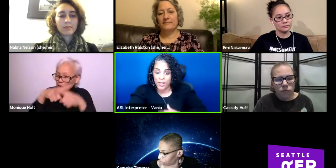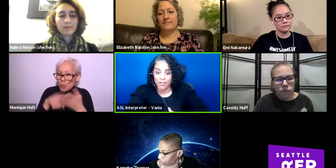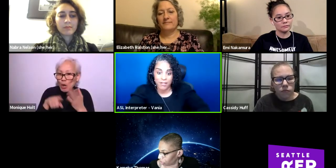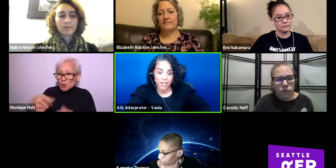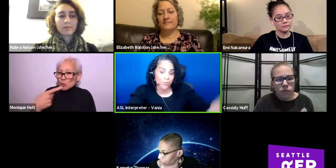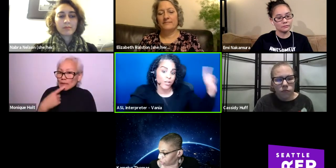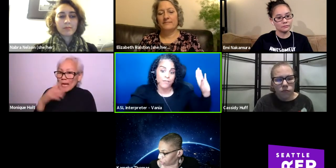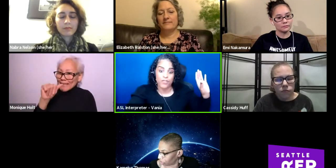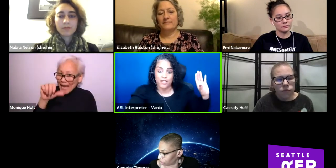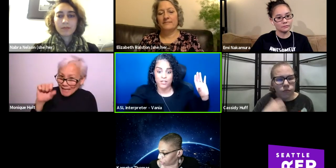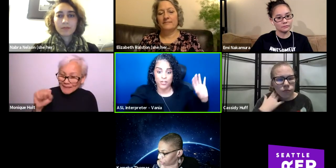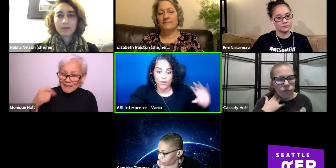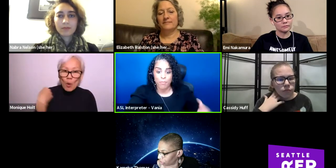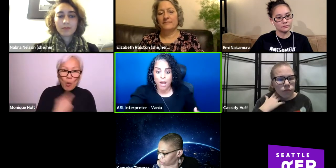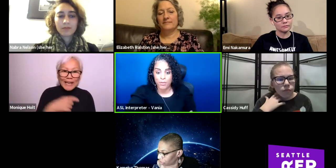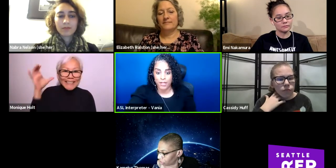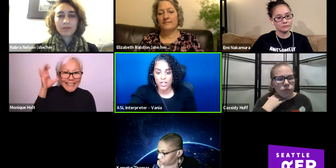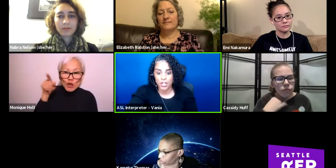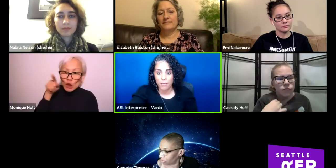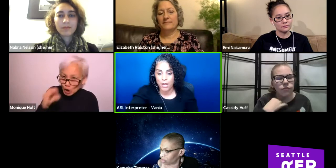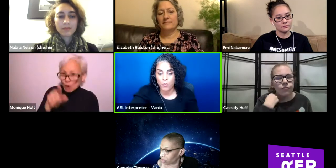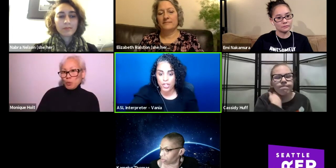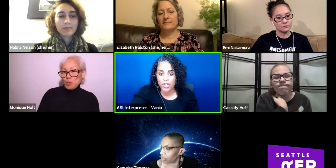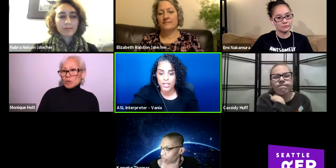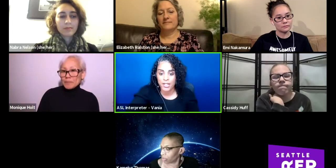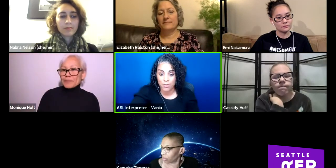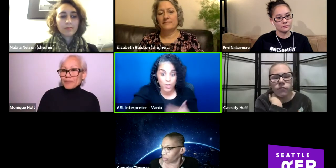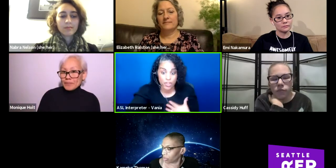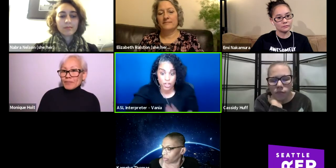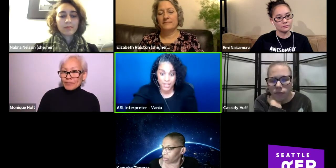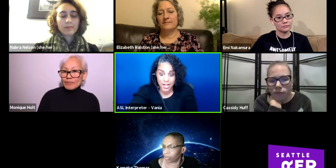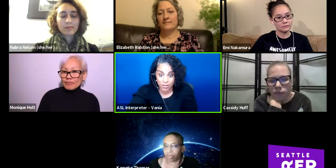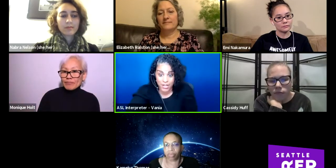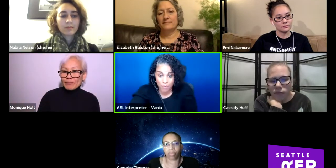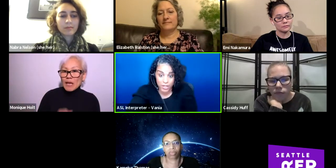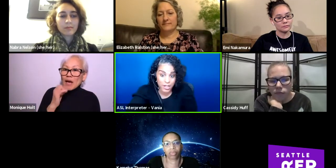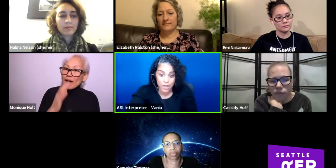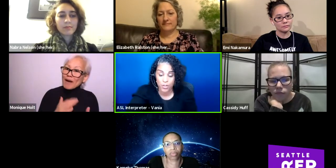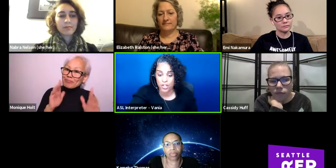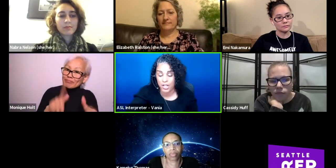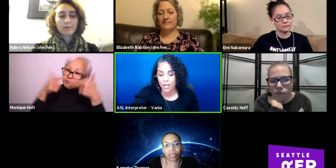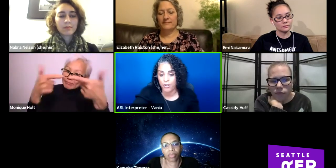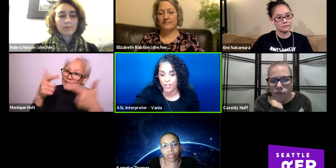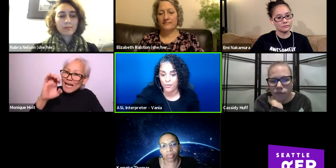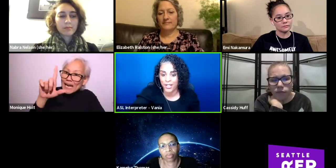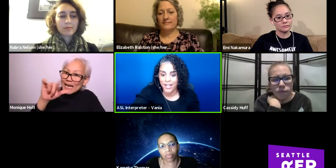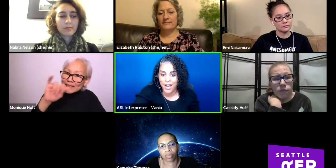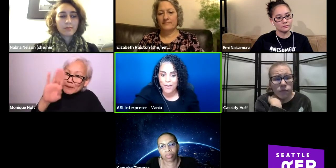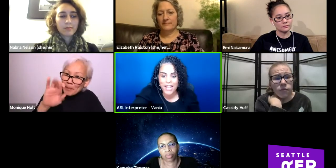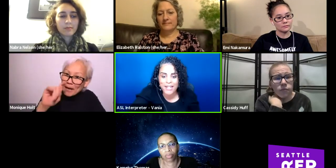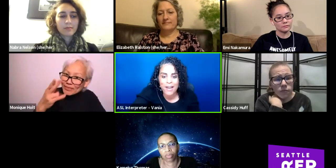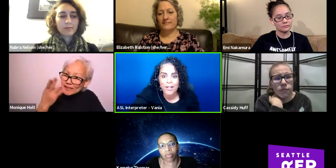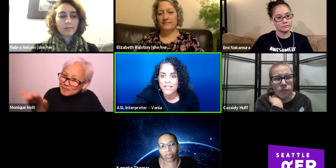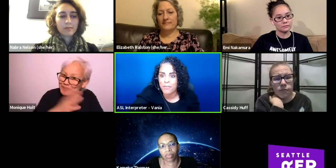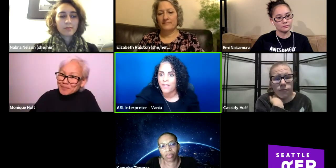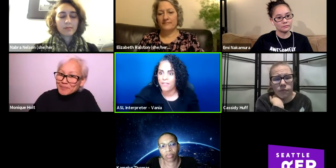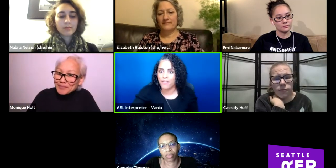get rid of just a certain population, but we should, we should hear, yeah, we should hear you. Okay, now, Elizabeth.